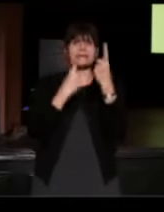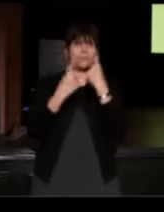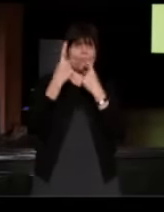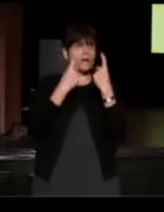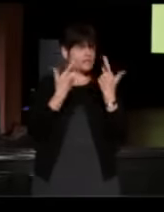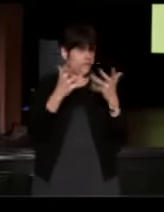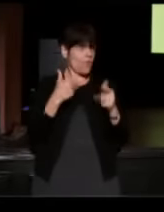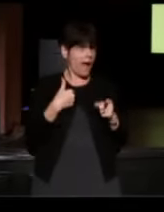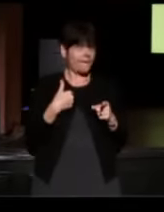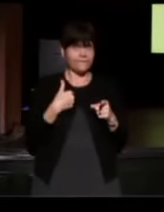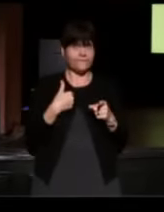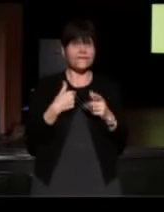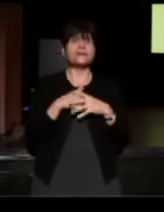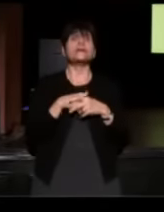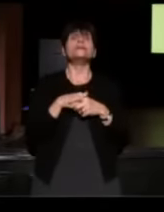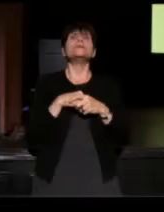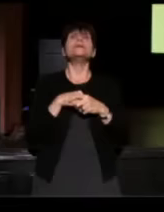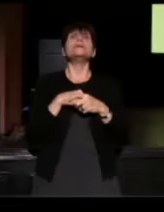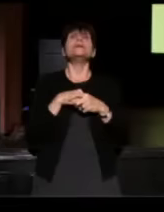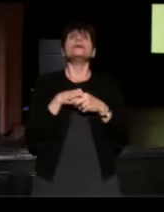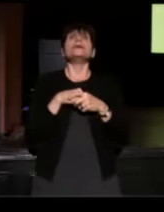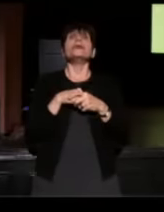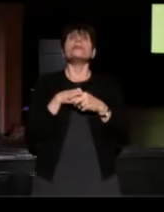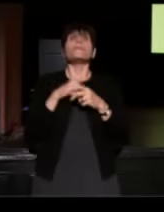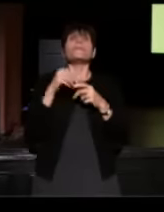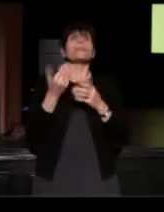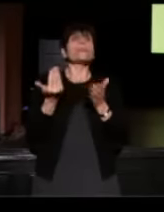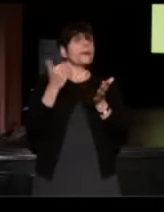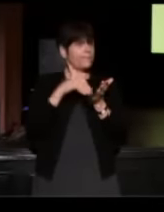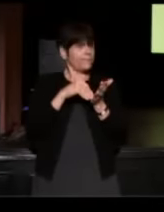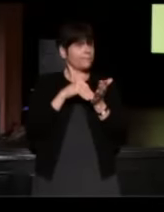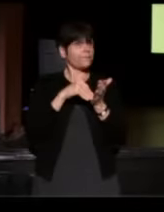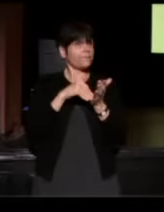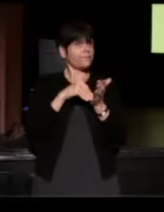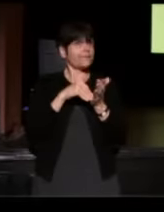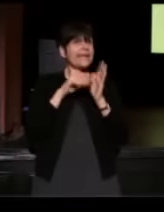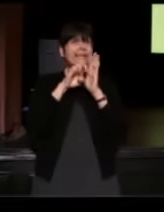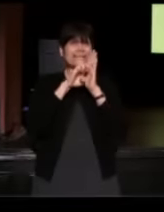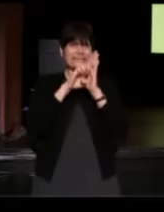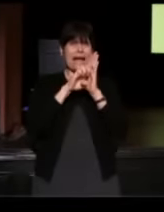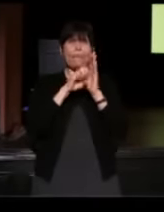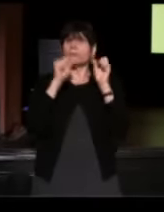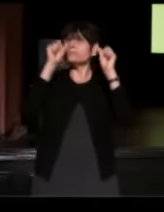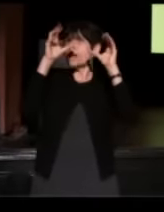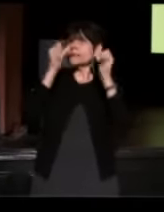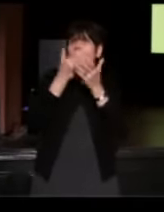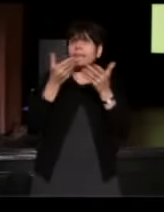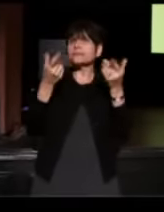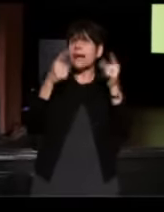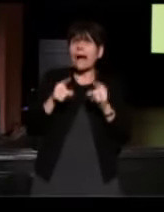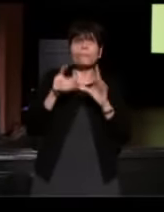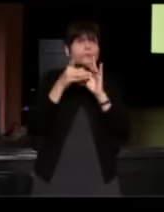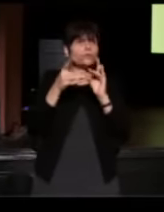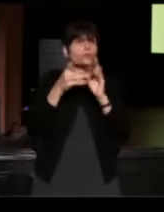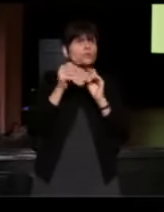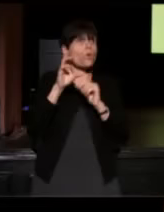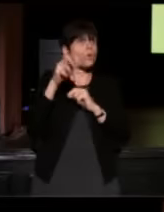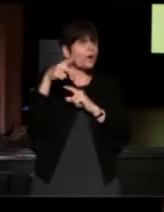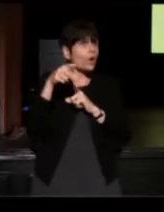So this is another kind of, example of the remarkable things that happen in the StoryCorps booth and you know, listening to these stories,